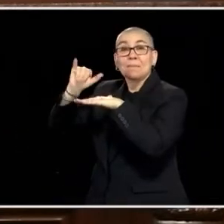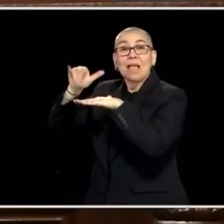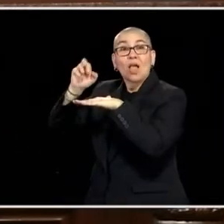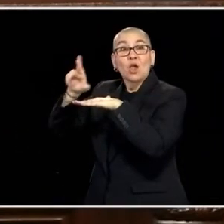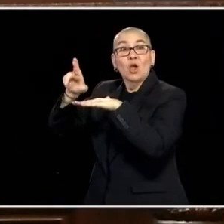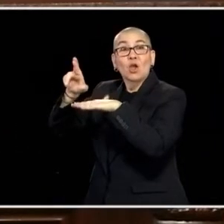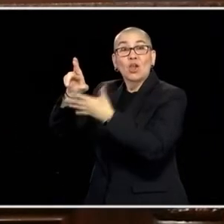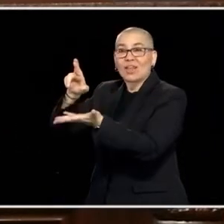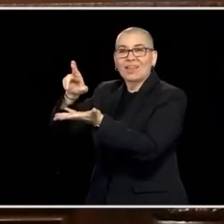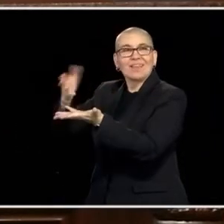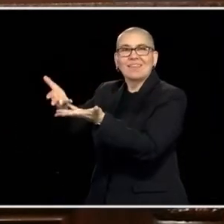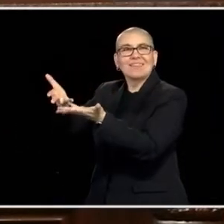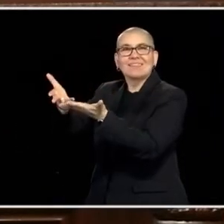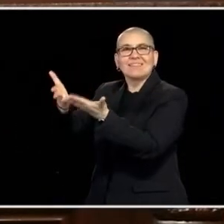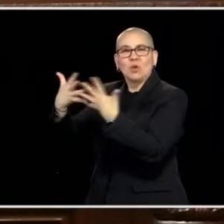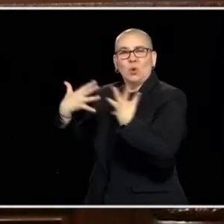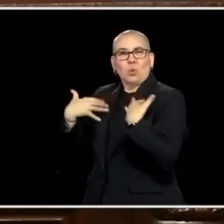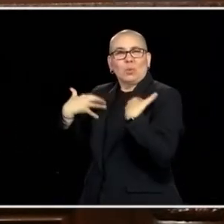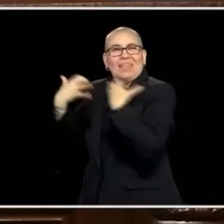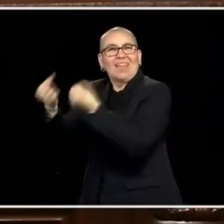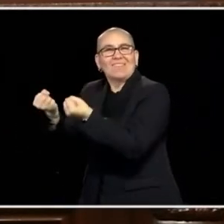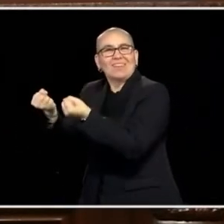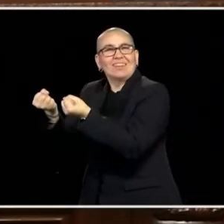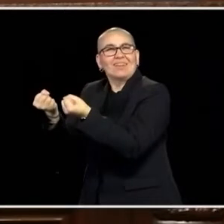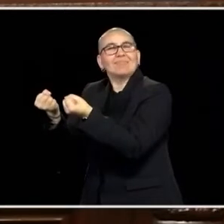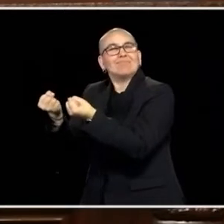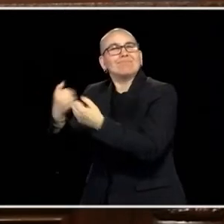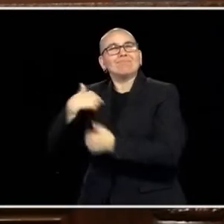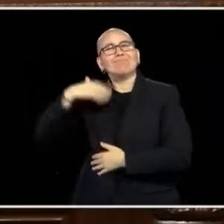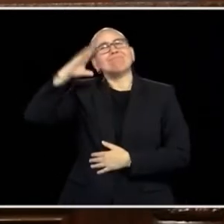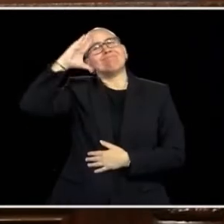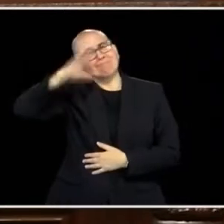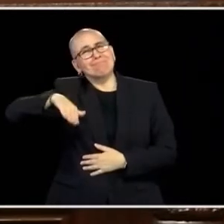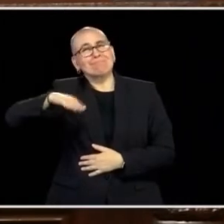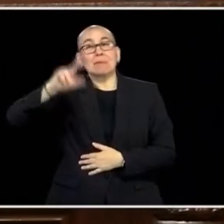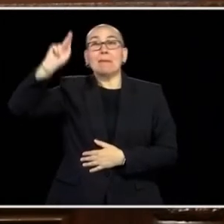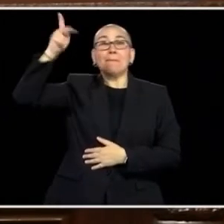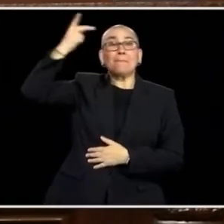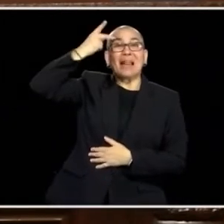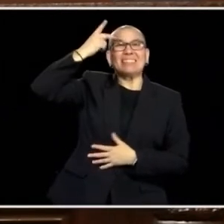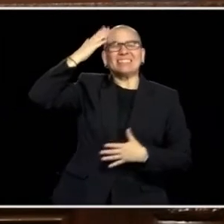MIDST OF A DISASTER, TO THOSE OF US IN A DIVIDED LEGISLATURE DURING THE MOST DIVISIVE TIME